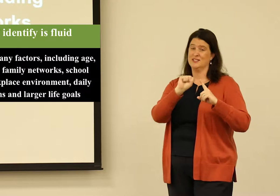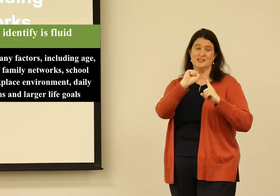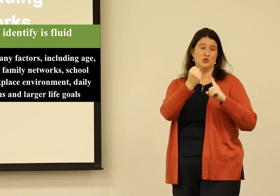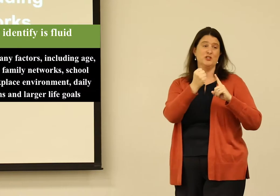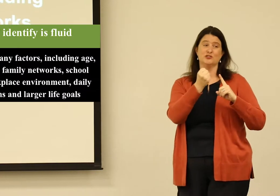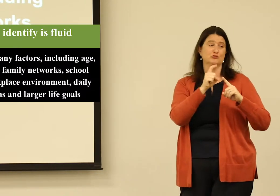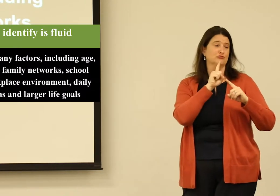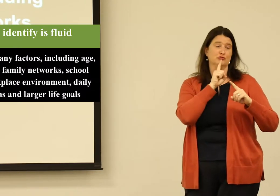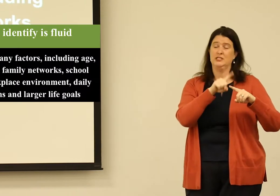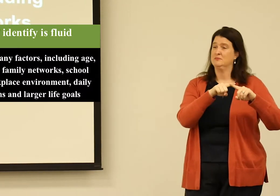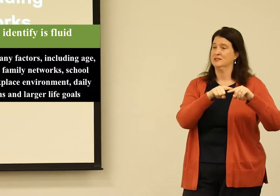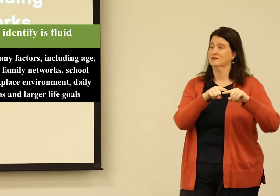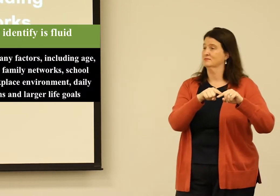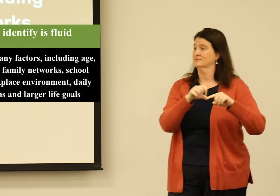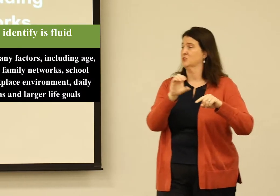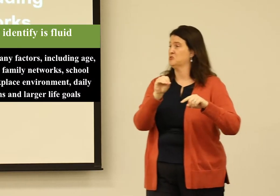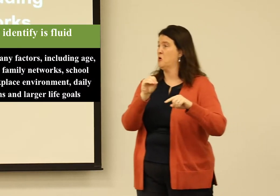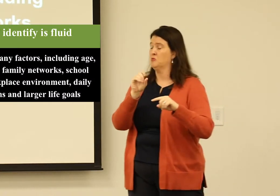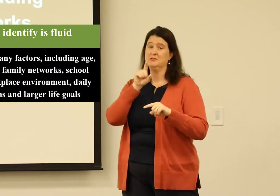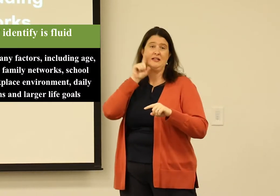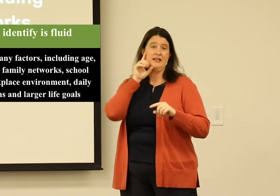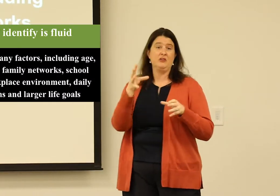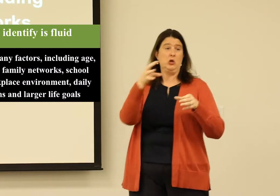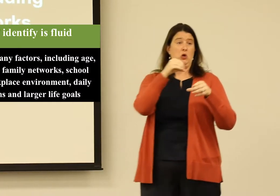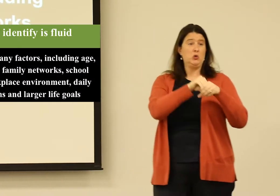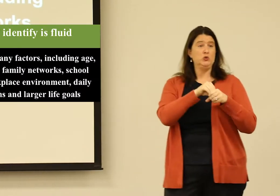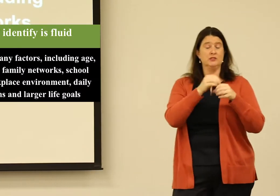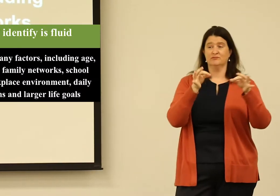For me, it depends on the situation. It really is context dependent.